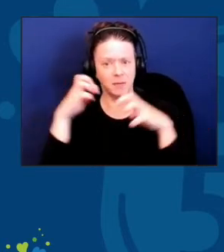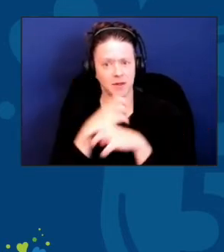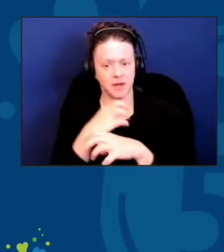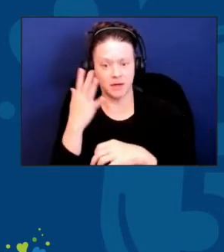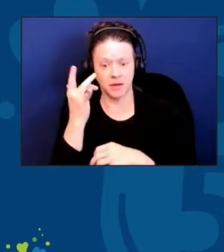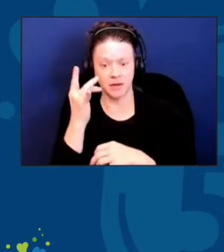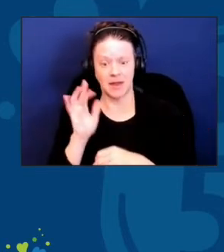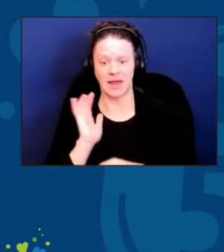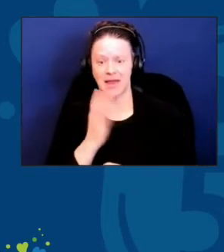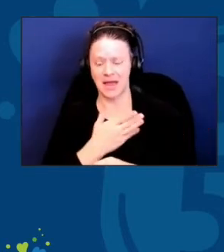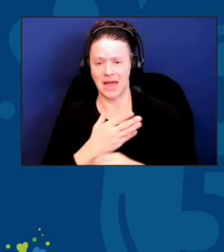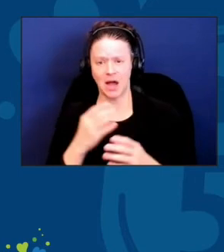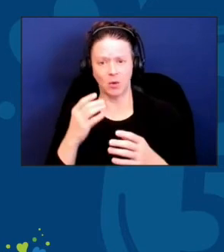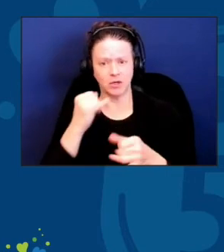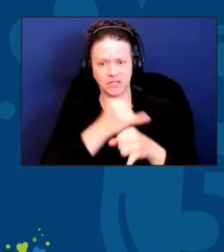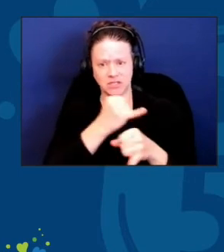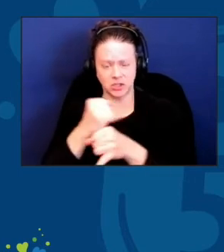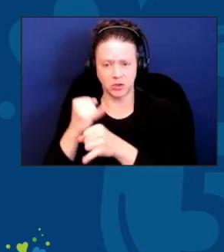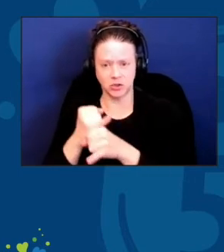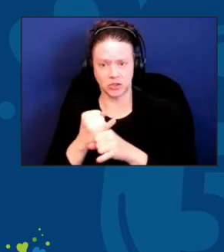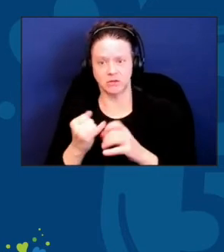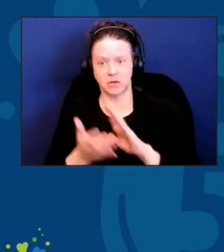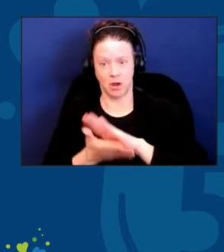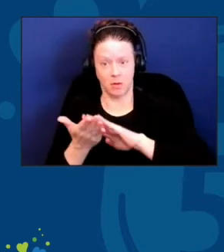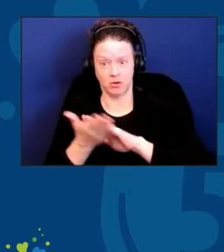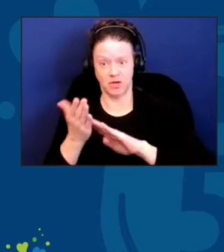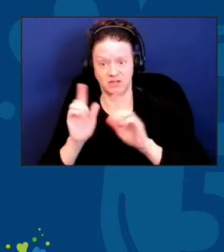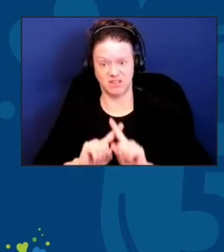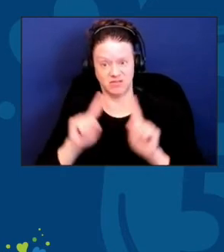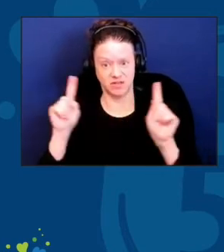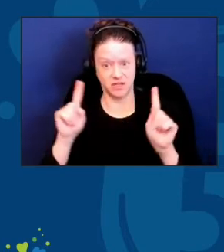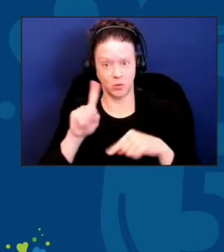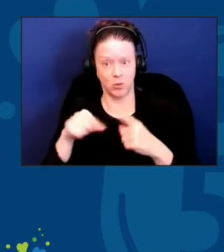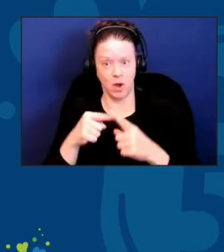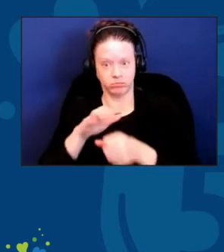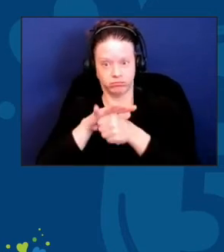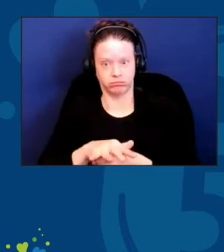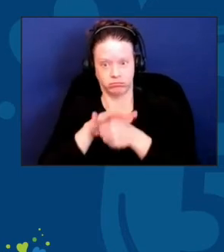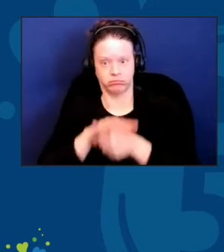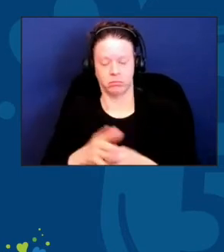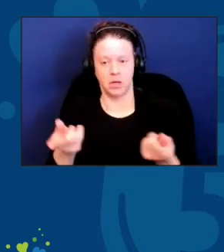operate differently under stress. So, organizations that are large are well,